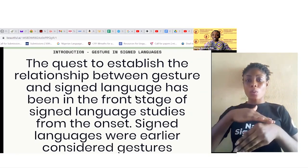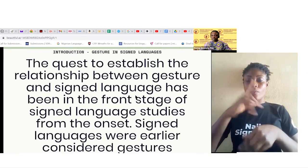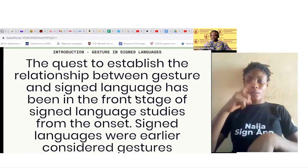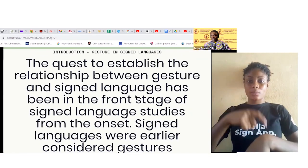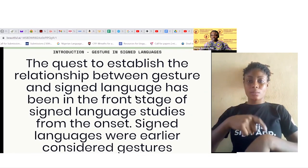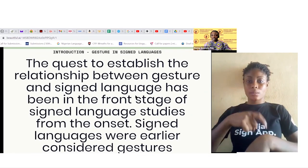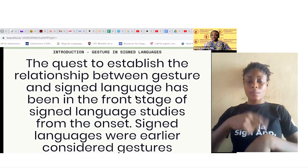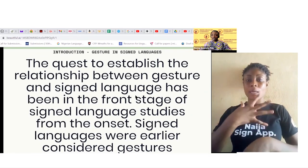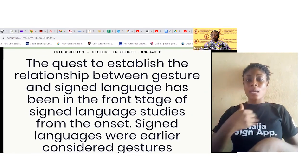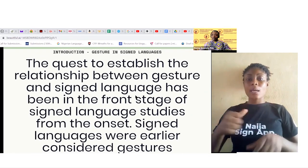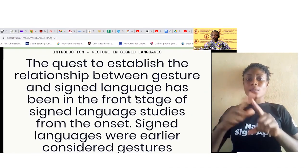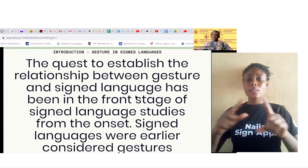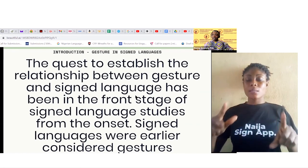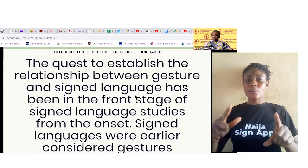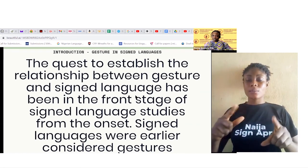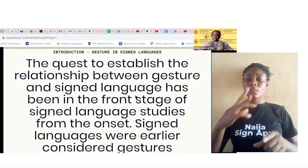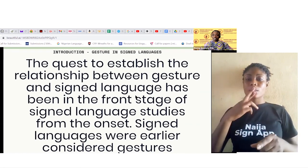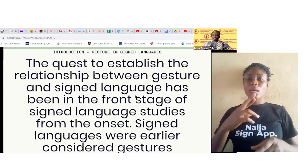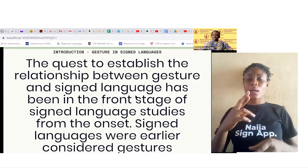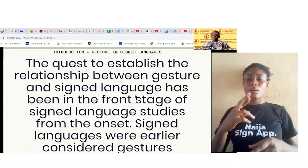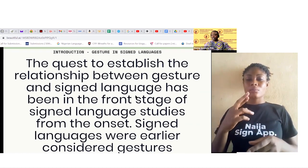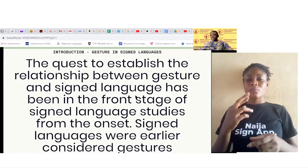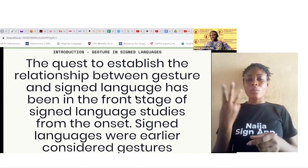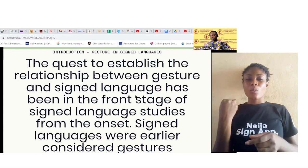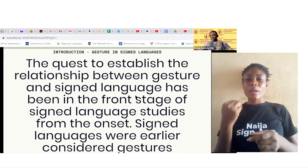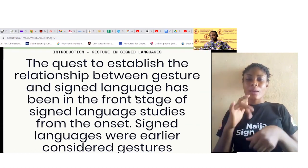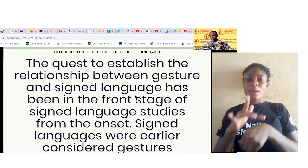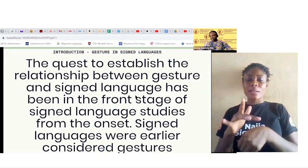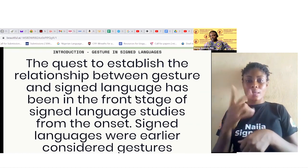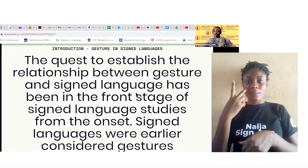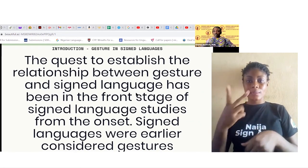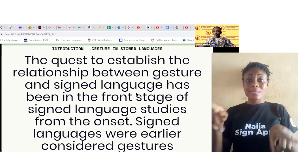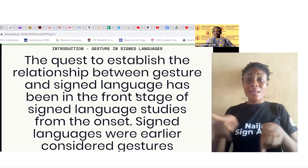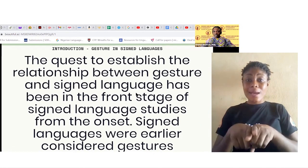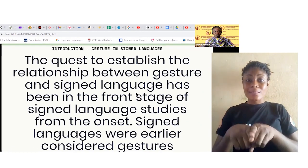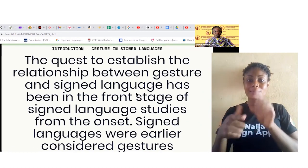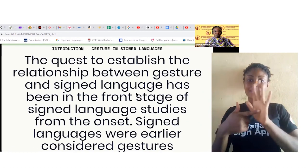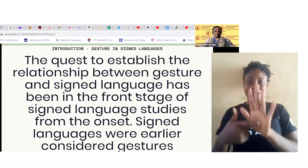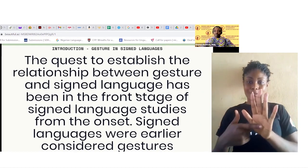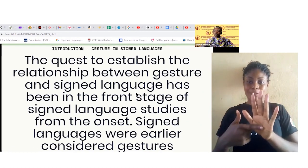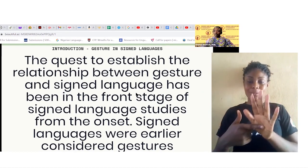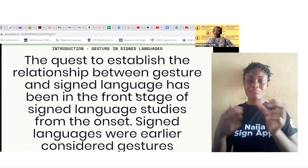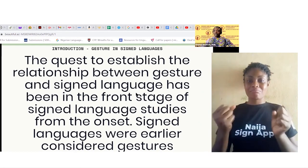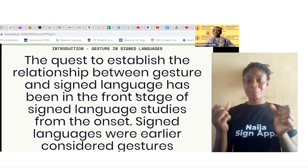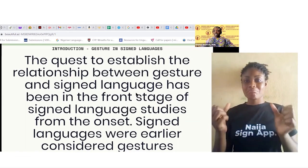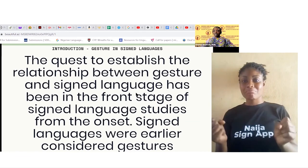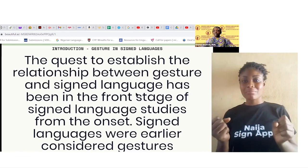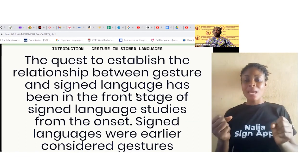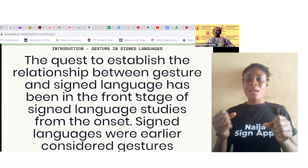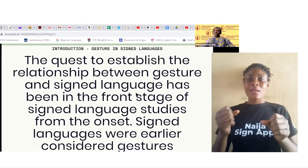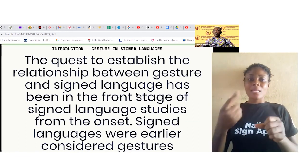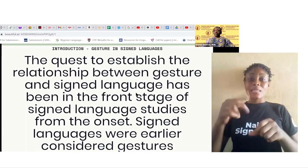languages were earlier considered as gestures you know across um the world sign languages were